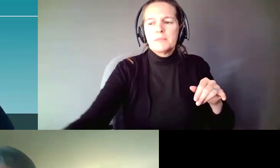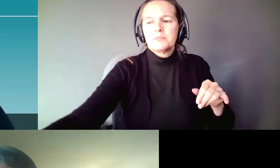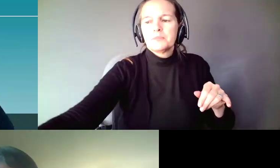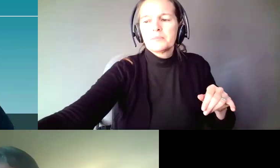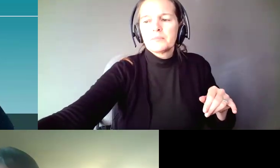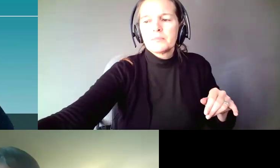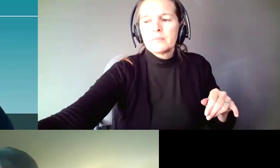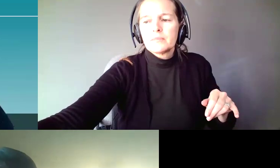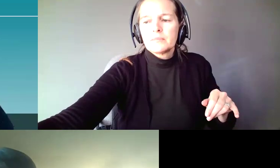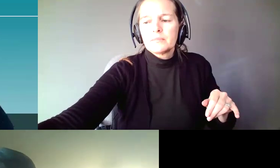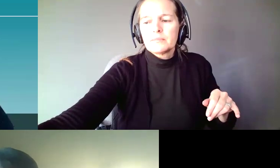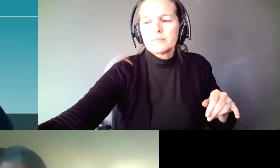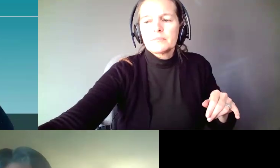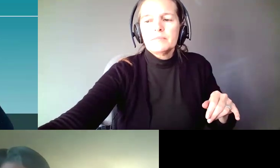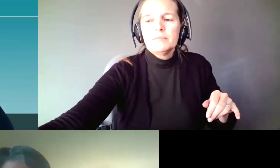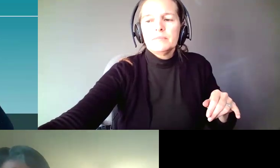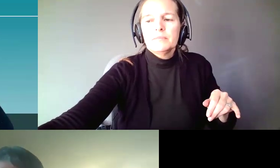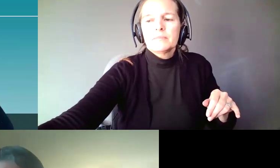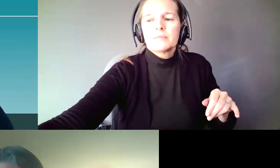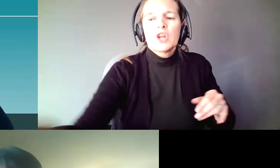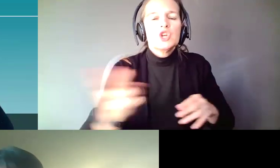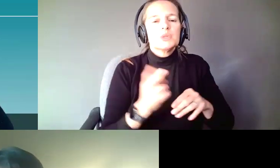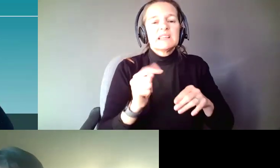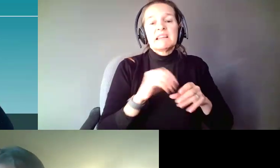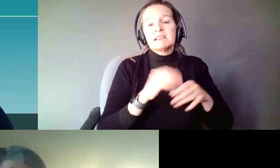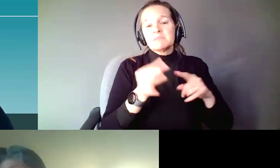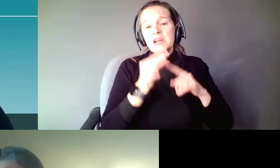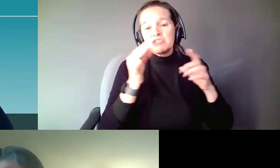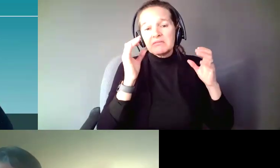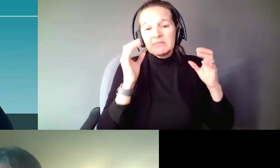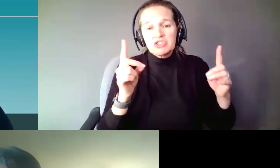Decision Making in Special Education. Another one on using Vocational Rehabilitation, another one in